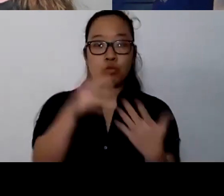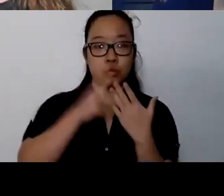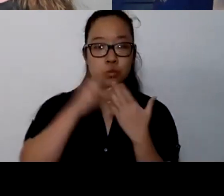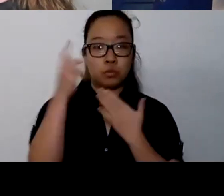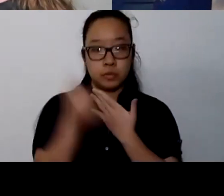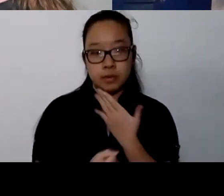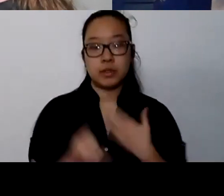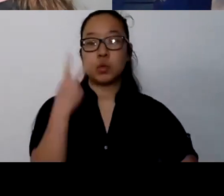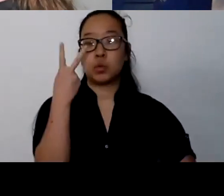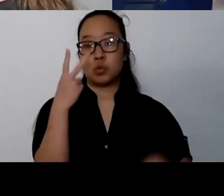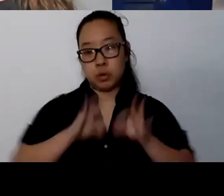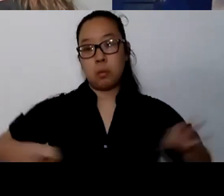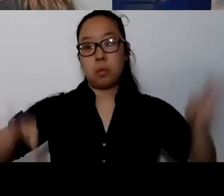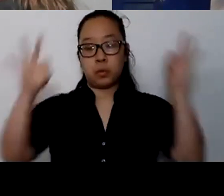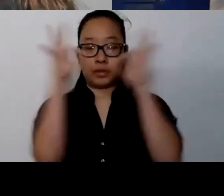of what we're talking about today.